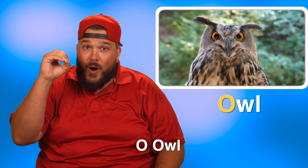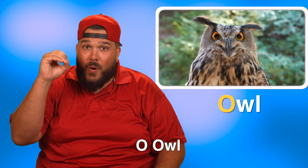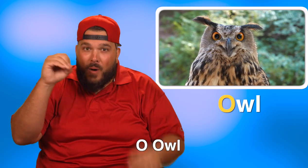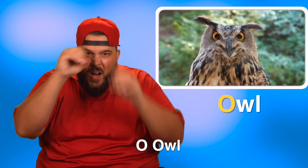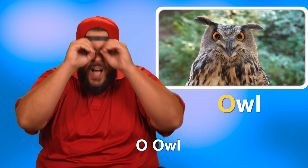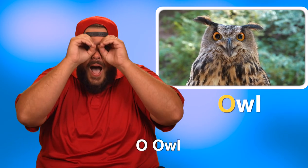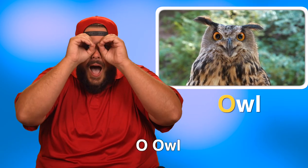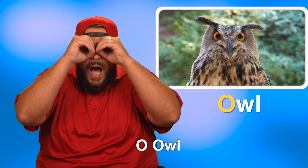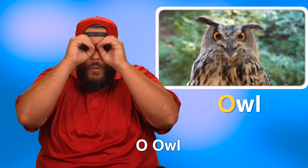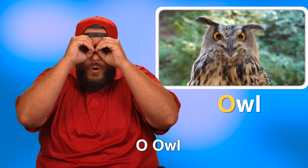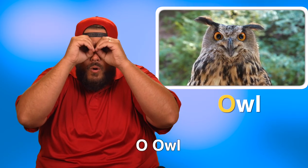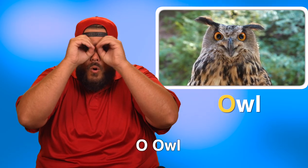O, owl.